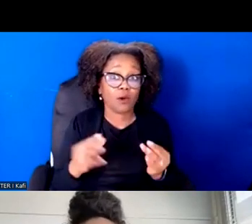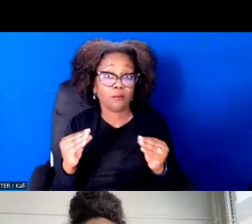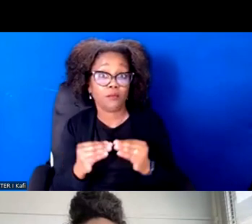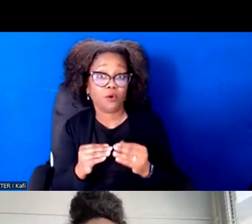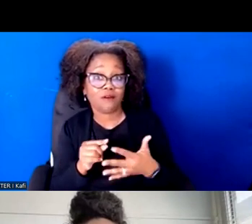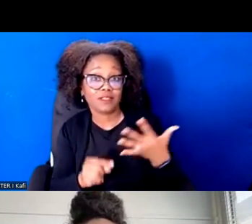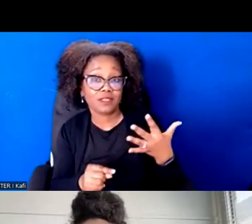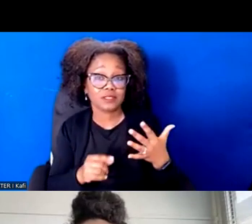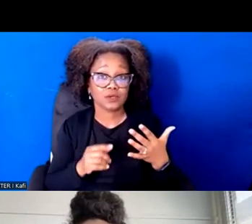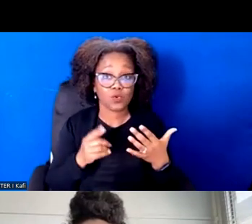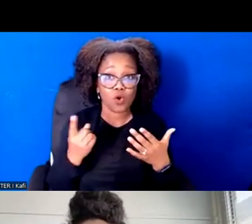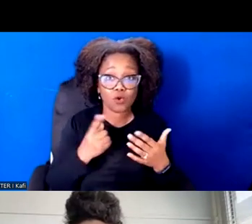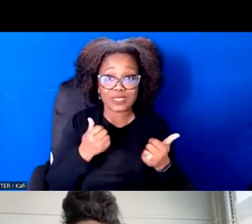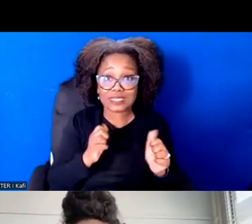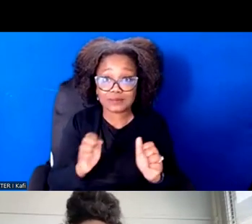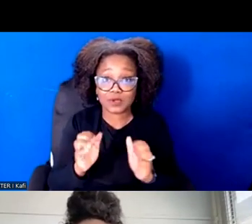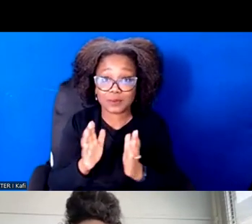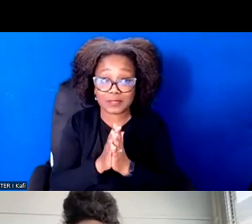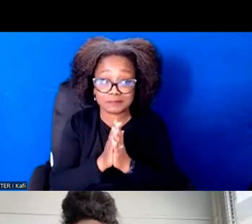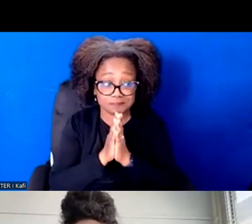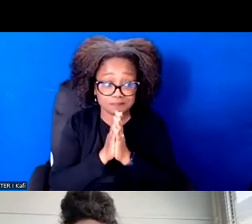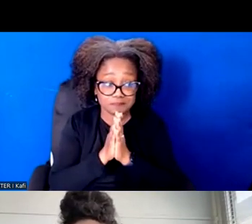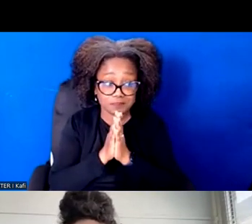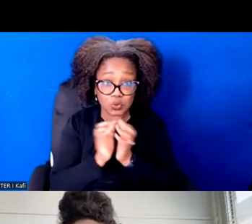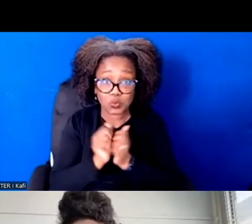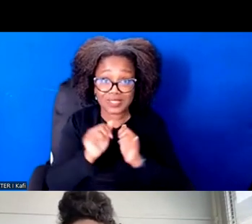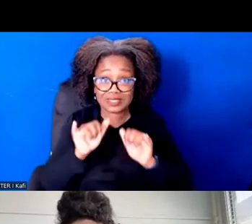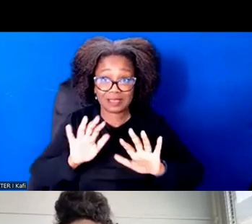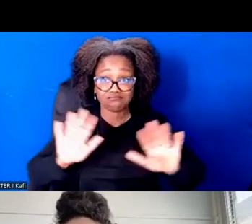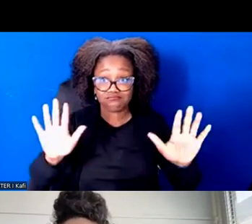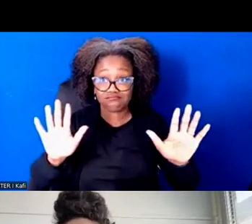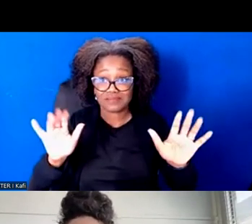And with that, I think that's everything. Thank you, everyone.